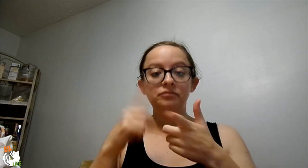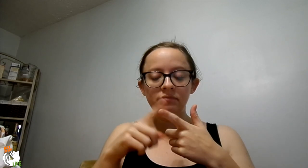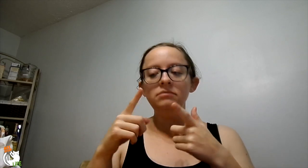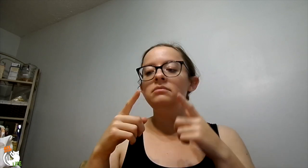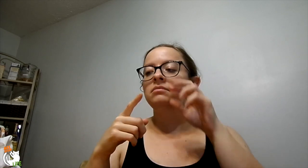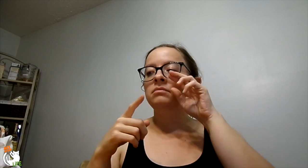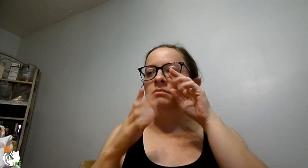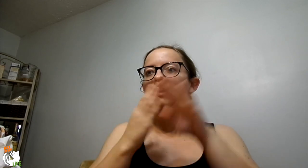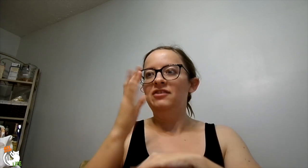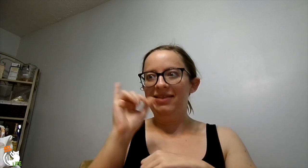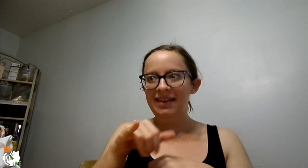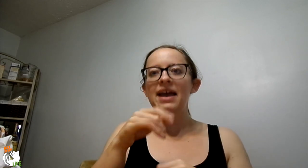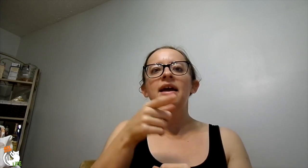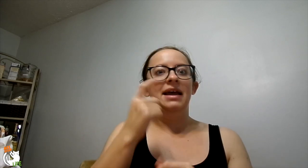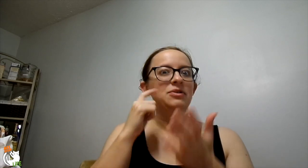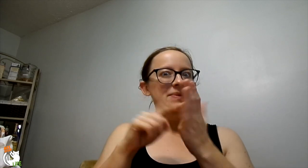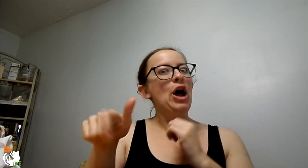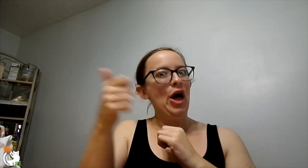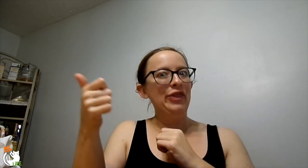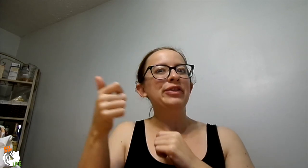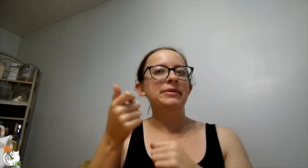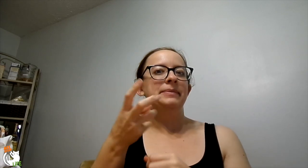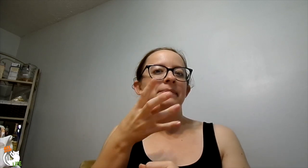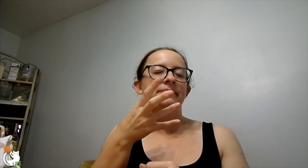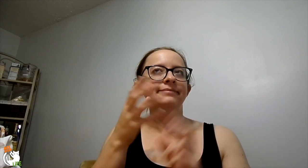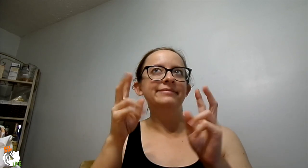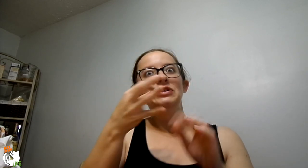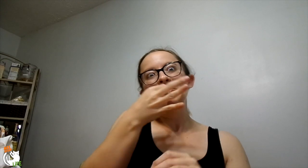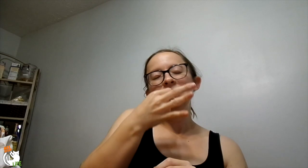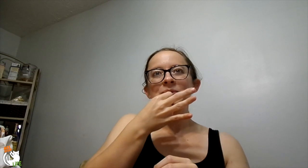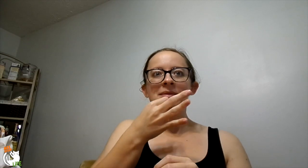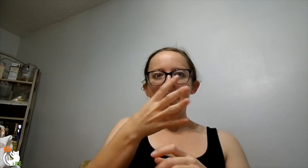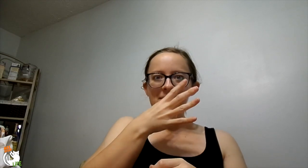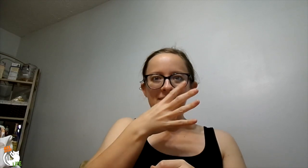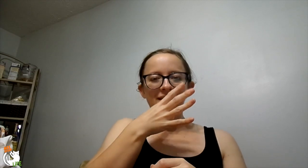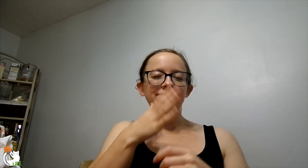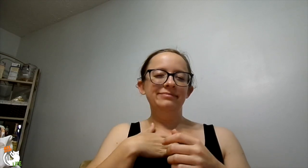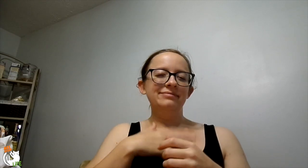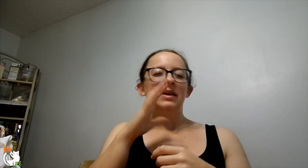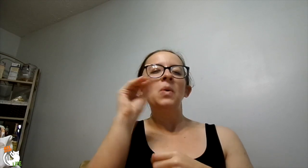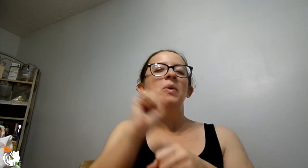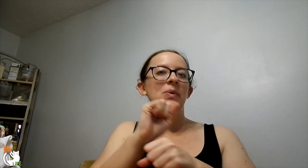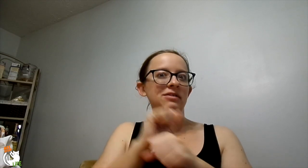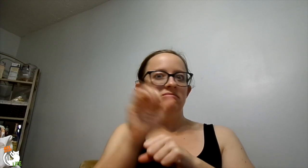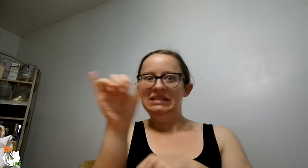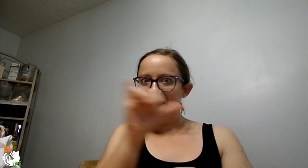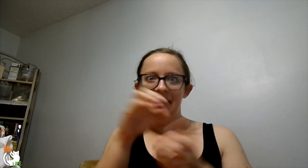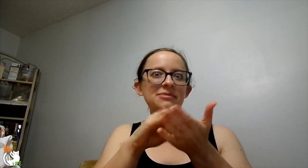Then after that I noticed another soon to be mother, one of my co-workers